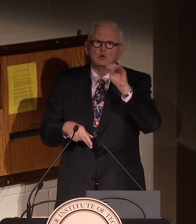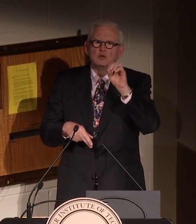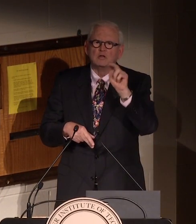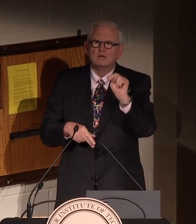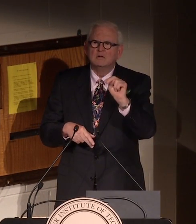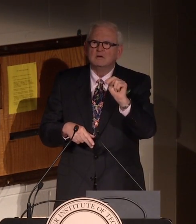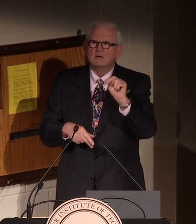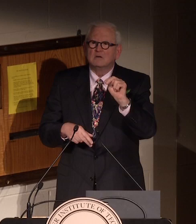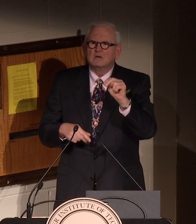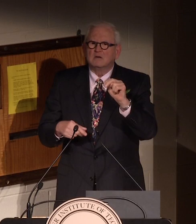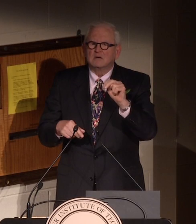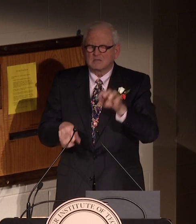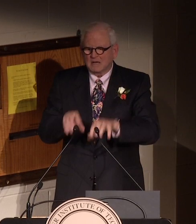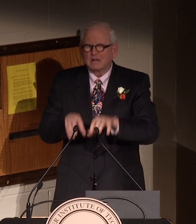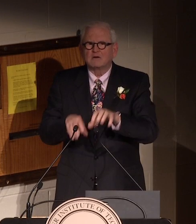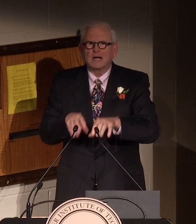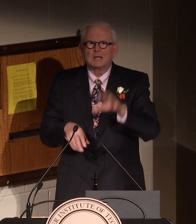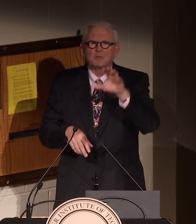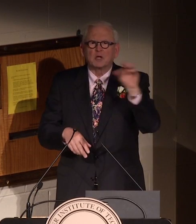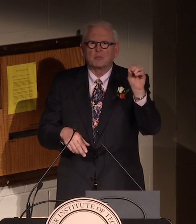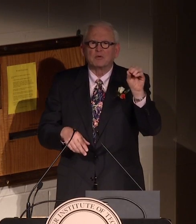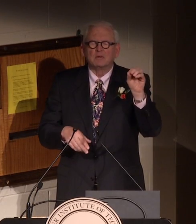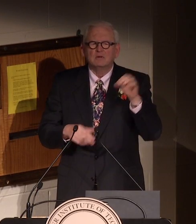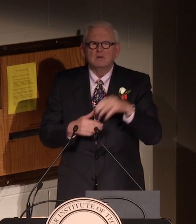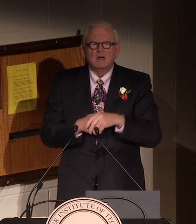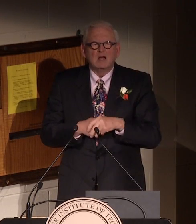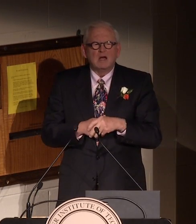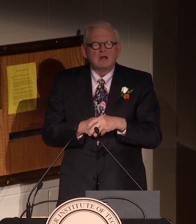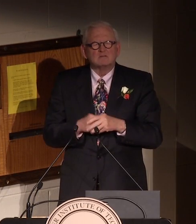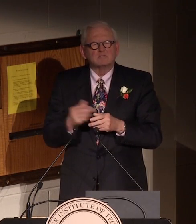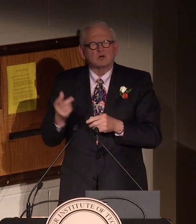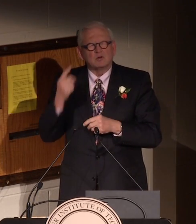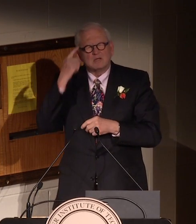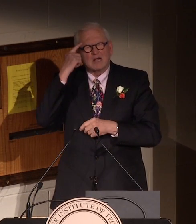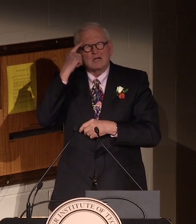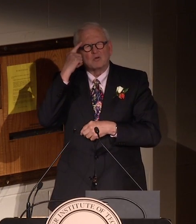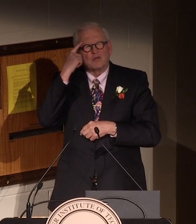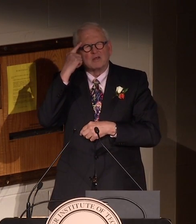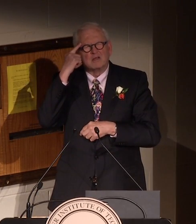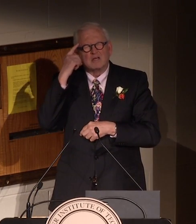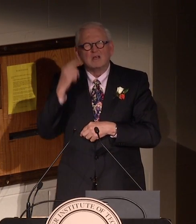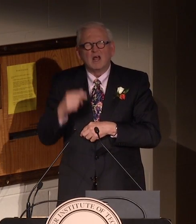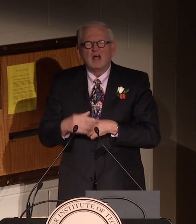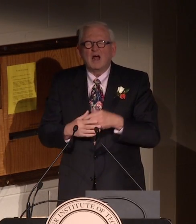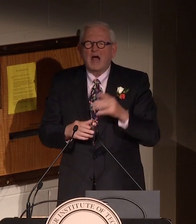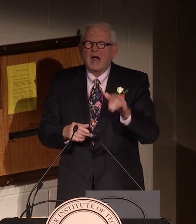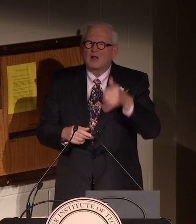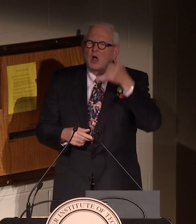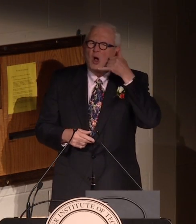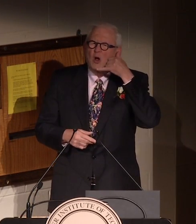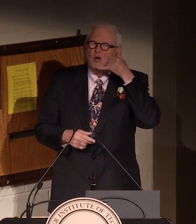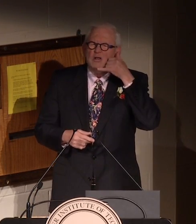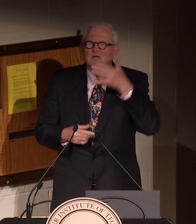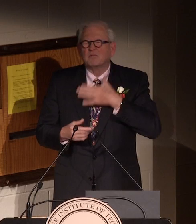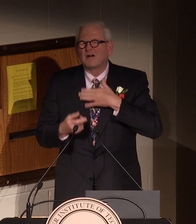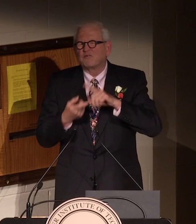of Western Union, a teletype company, so he got to thinking,